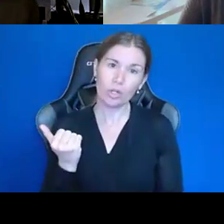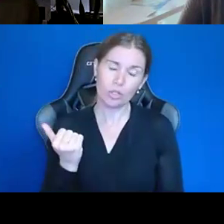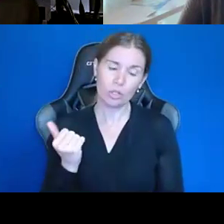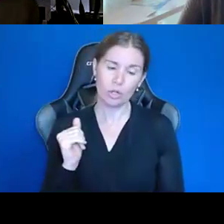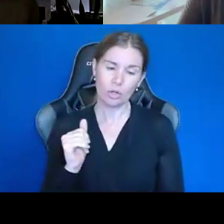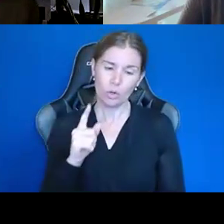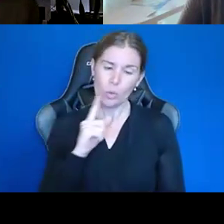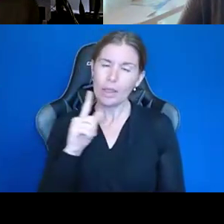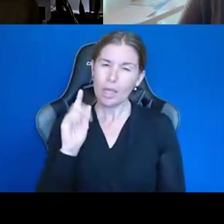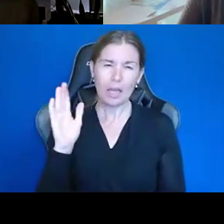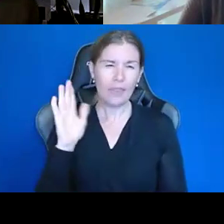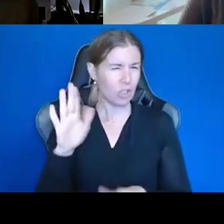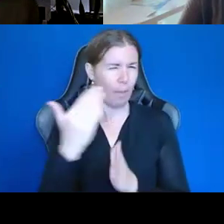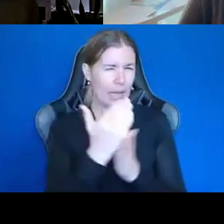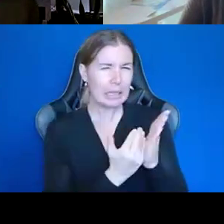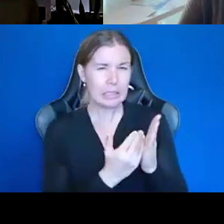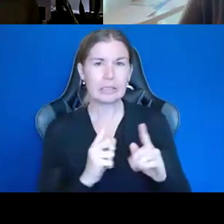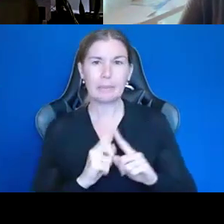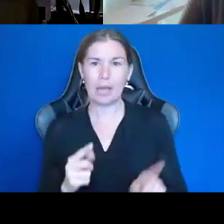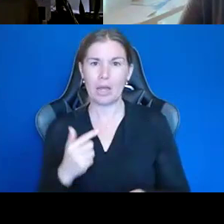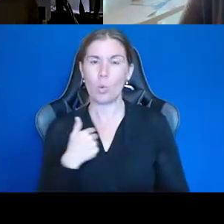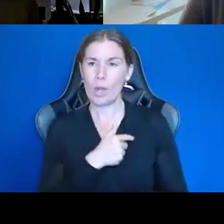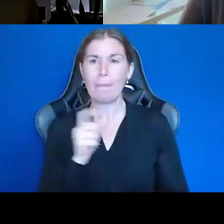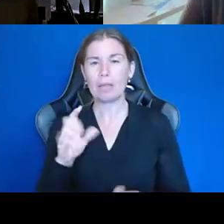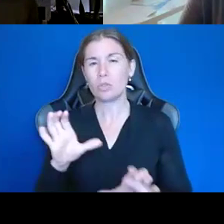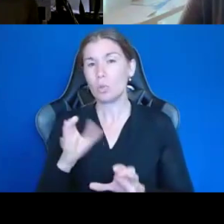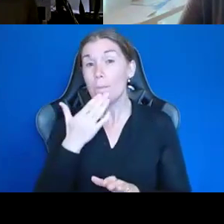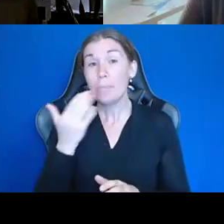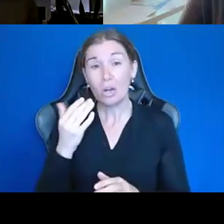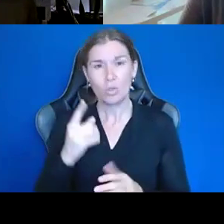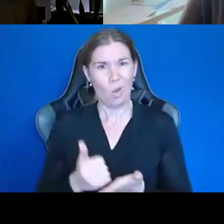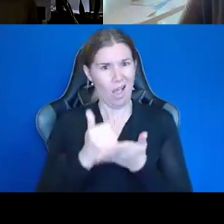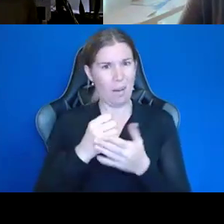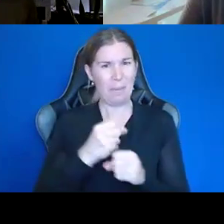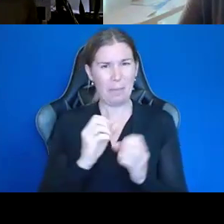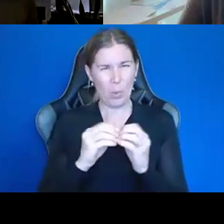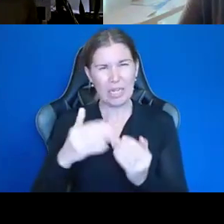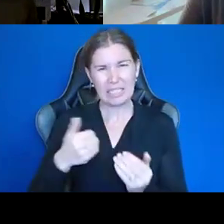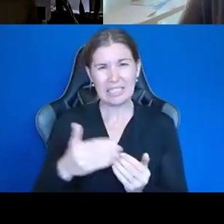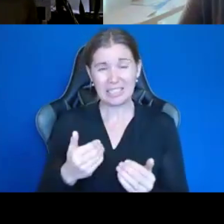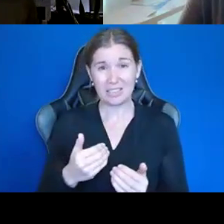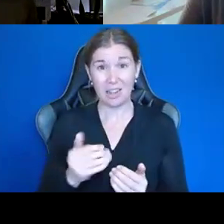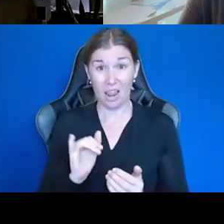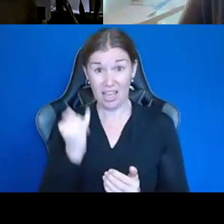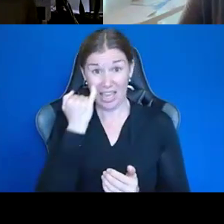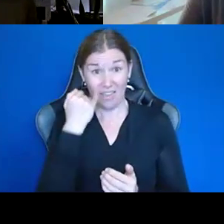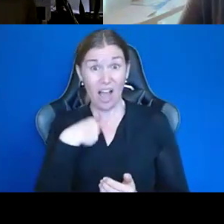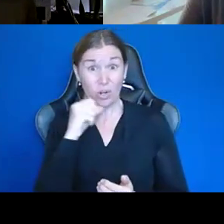But we've got to do better at making it easier. If I'm not understanding it, Michael can't figure this out.